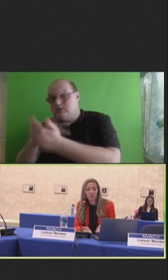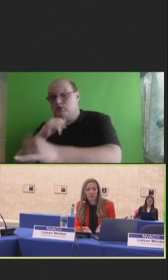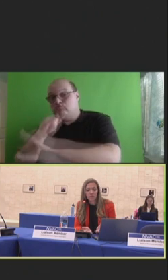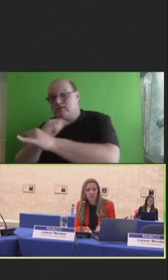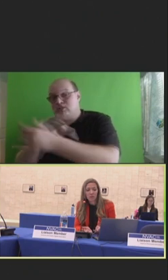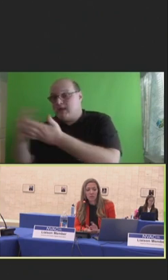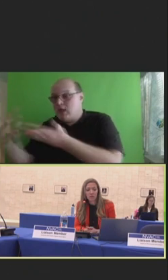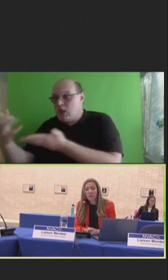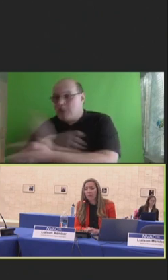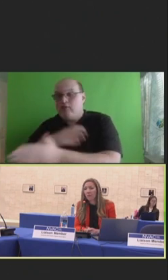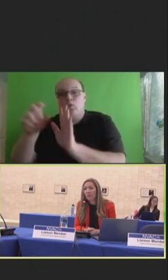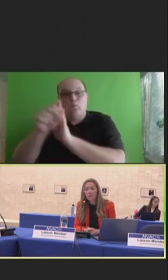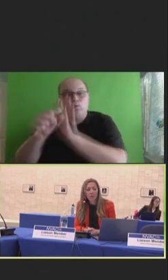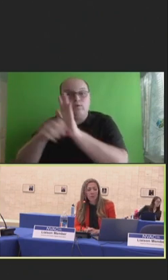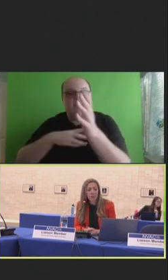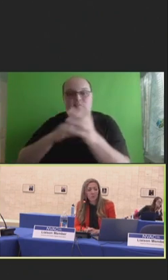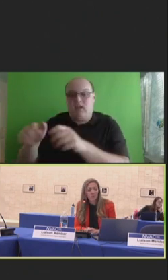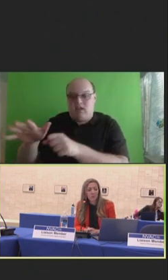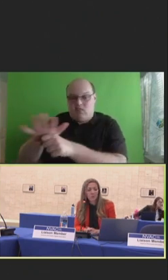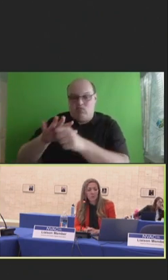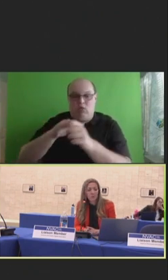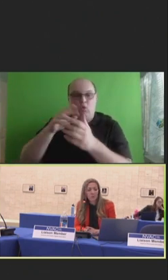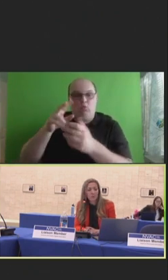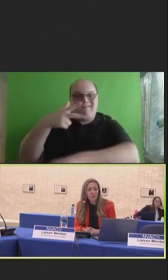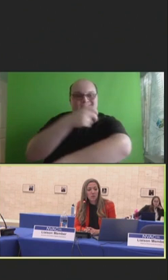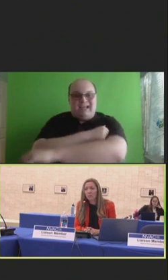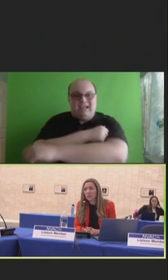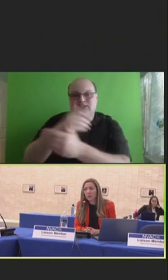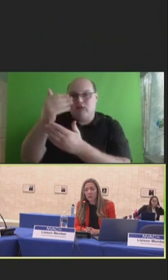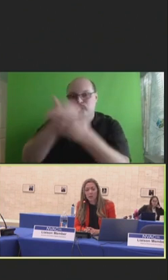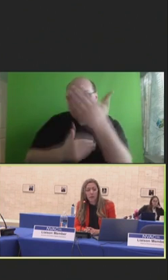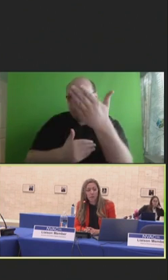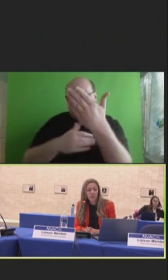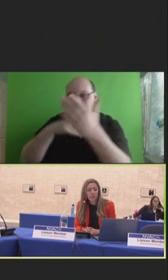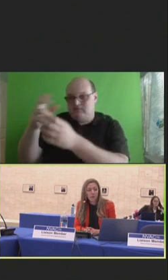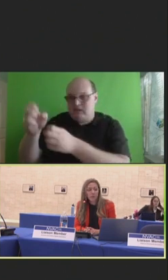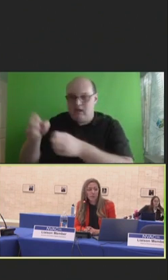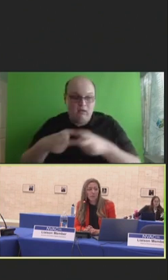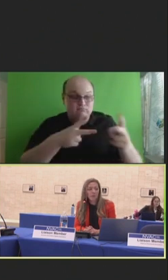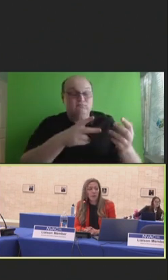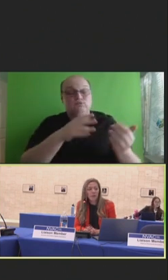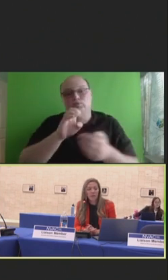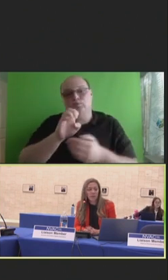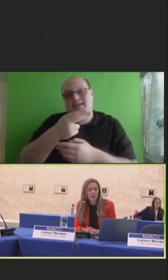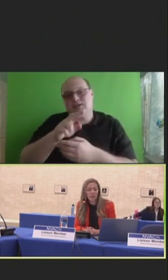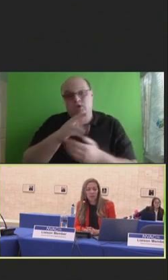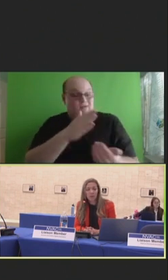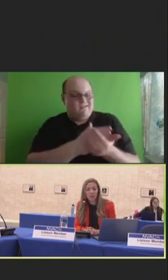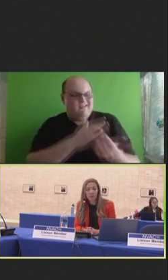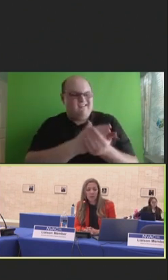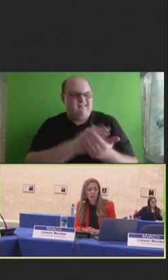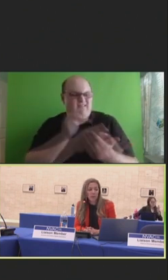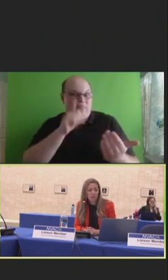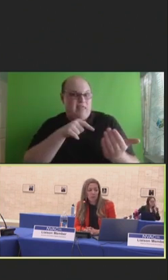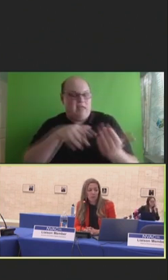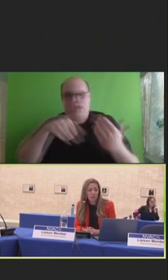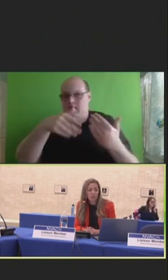state and local vaccine registries, to electronic health records not already shared within the EHR.